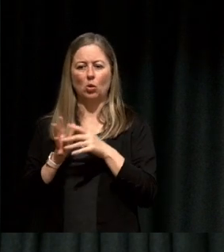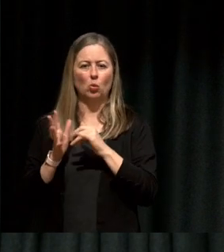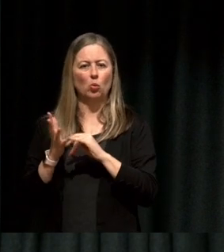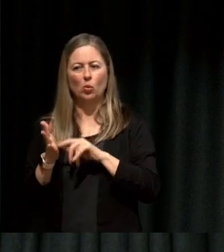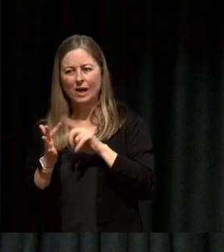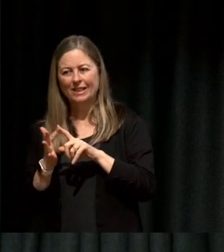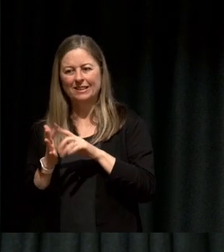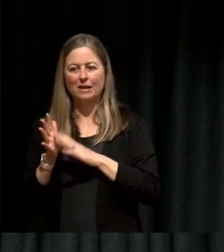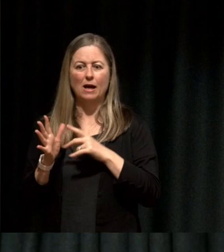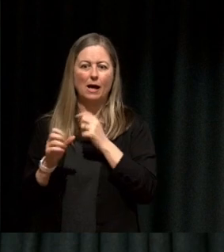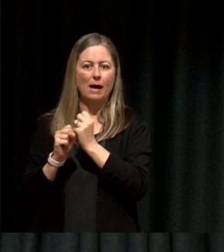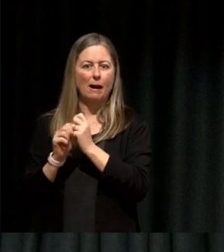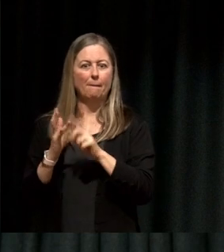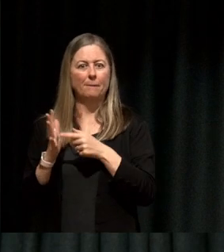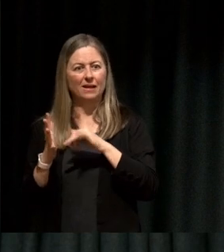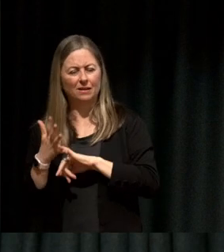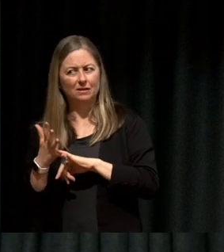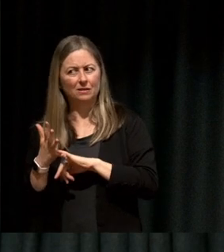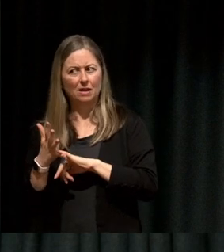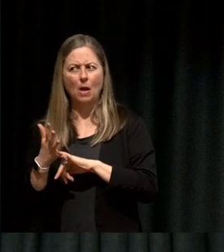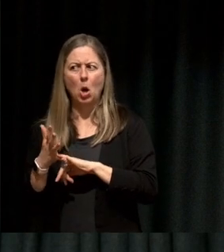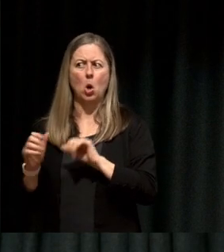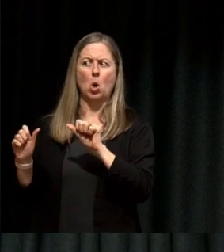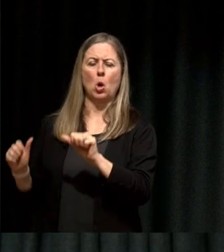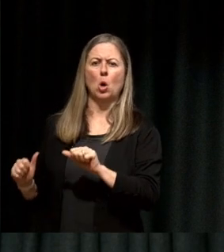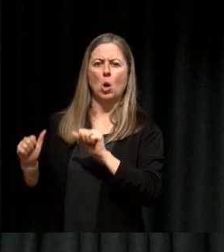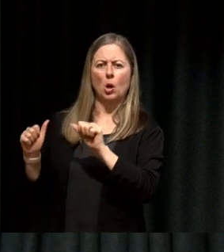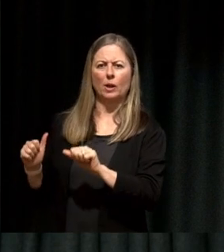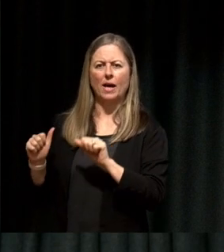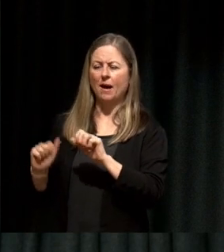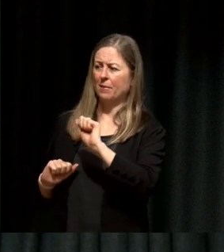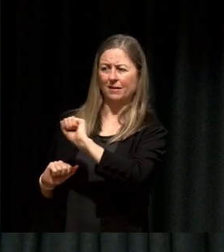it's not a conversation that I roll with that much, but I can just tell from his energy that he's really excited about it.